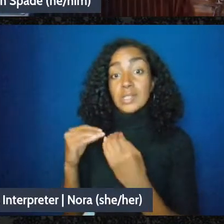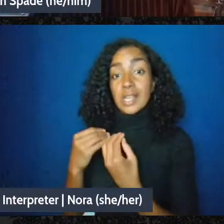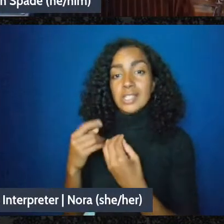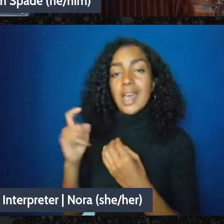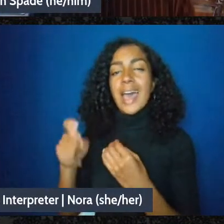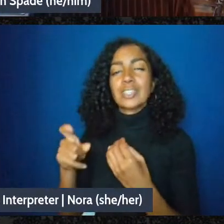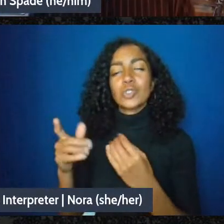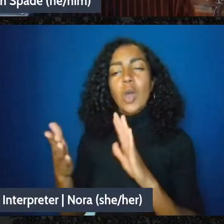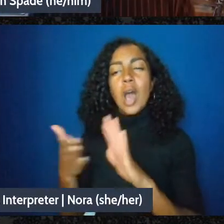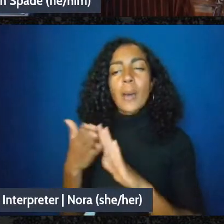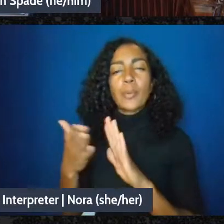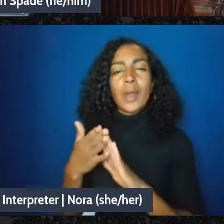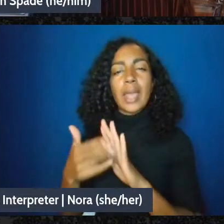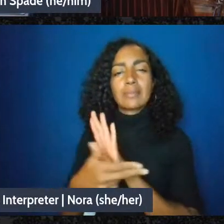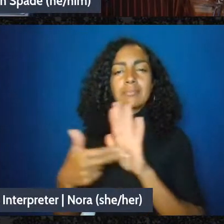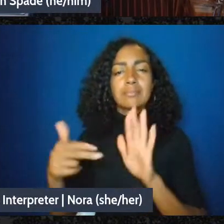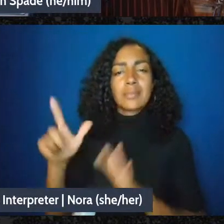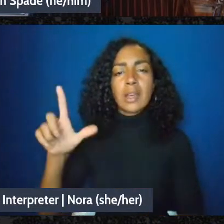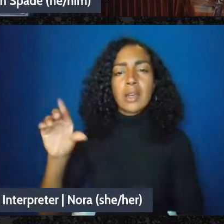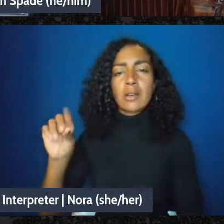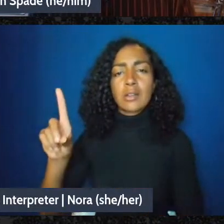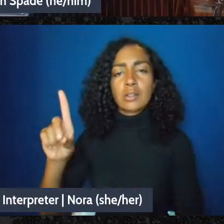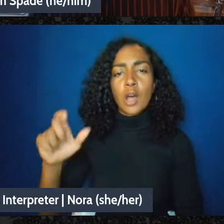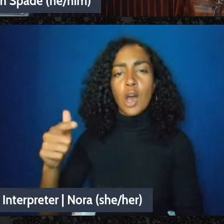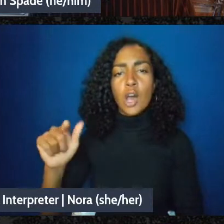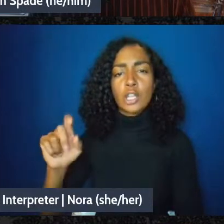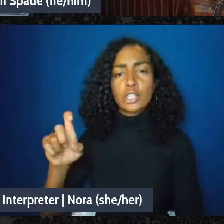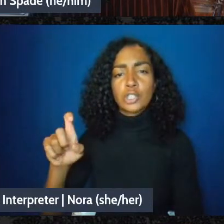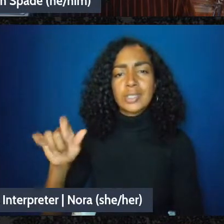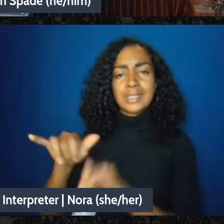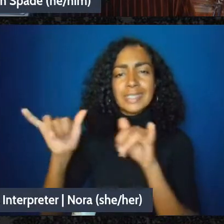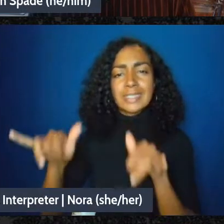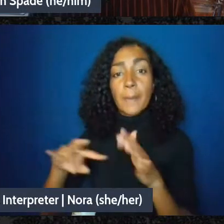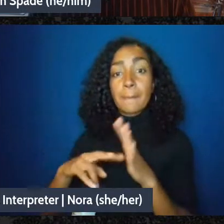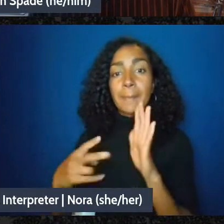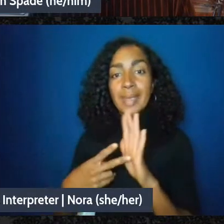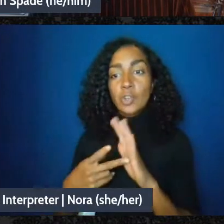which means you have to have multiple entities to form a 501c8, it's really like